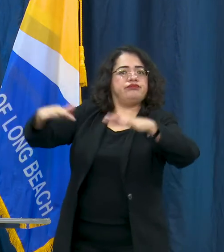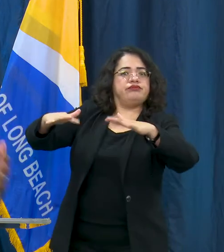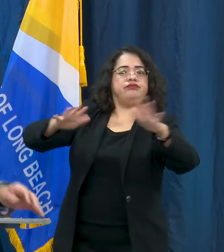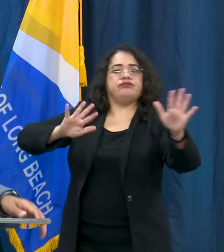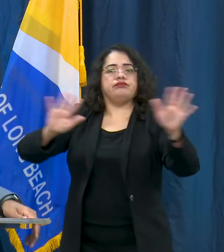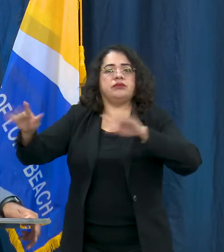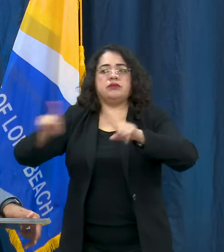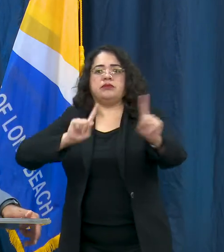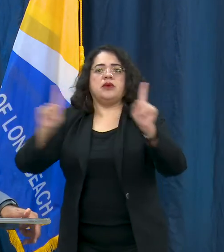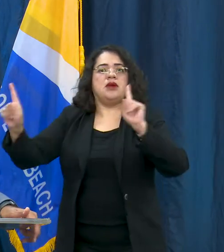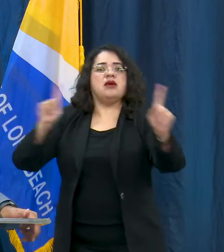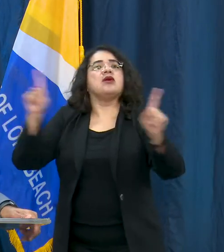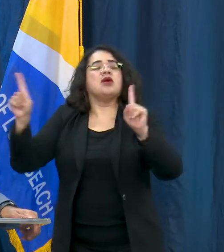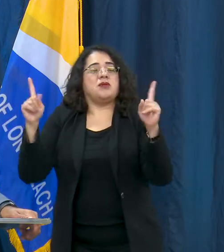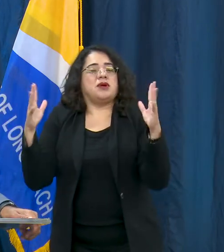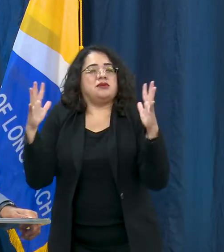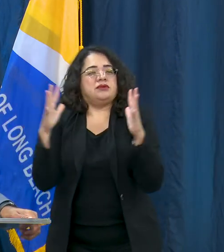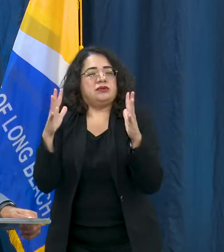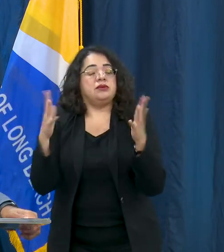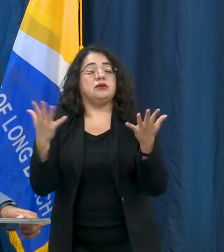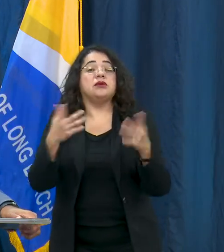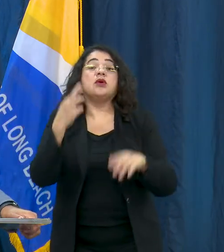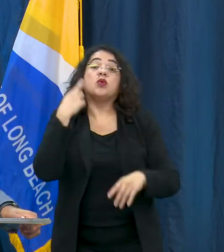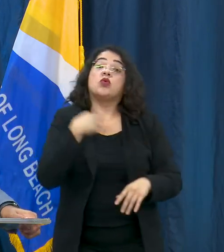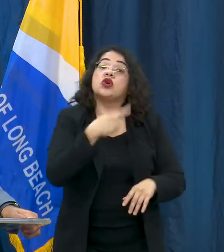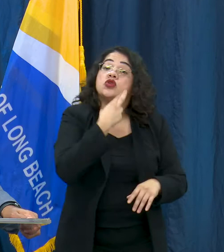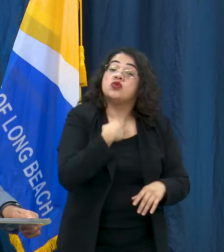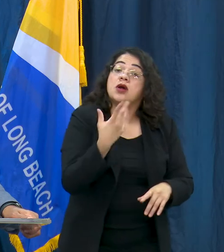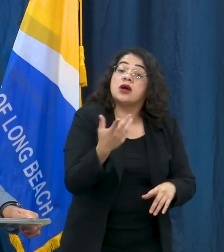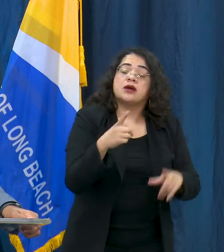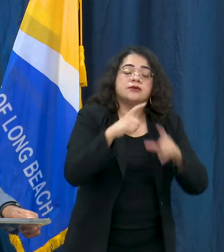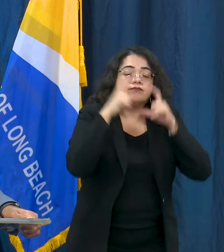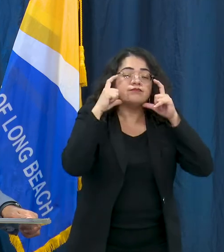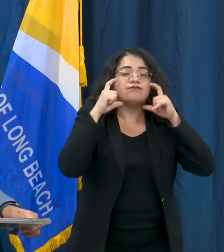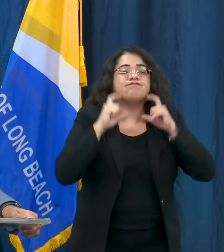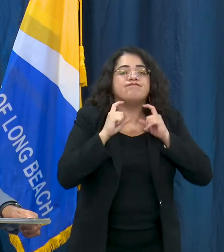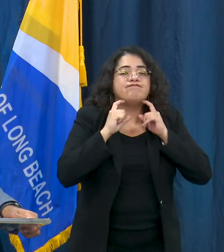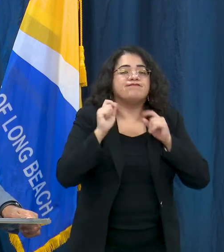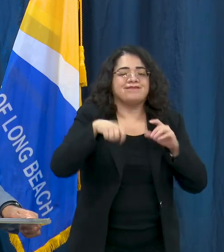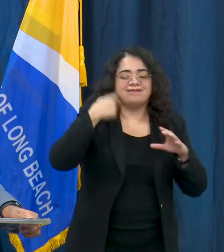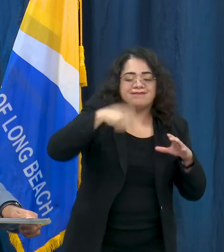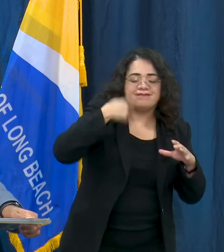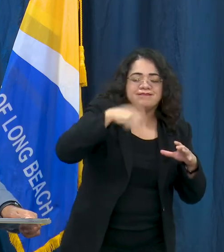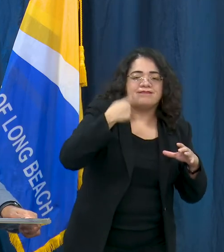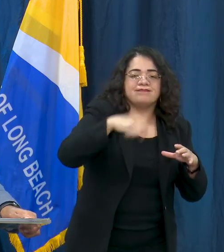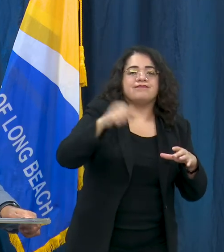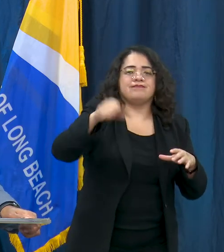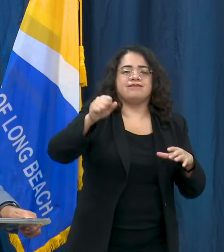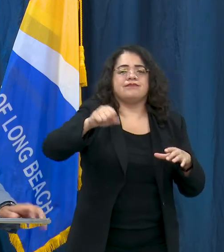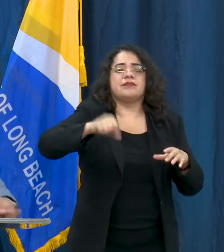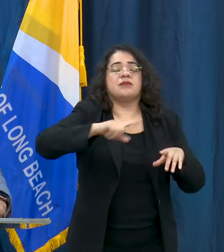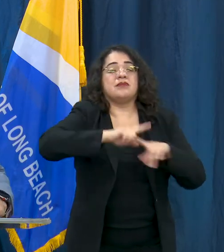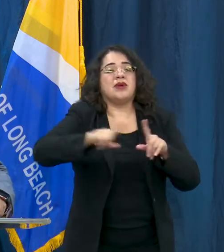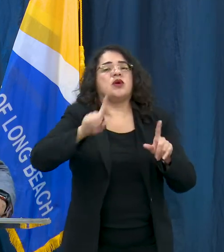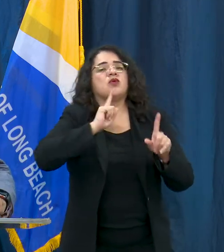obviously some exemptions - if you were at a restaurant but overall people should be wearing face coverings. It really is the safest